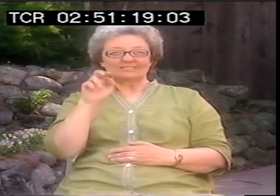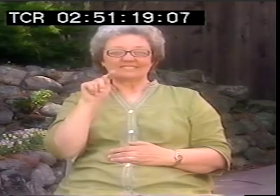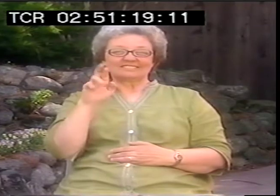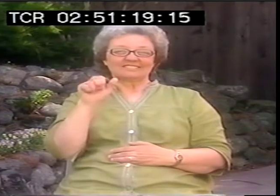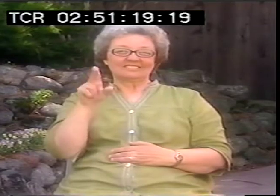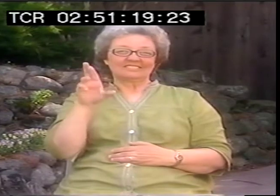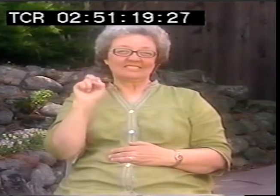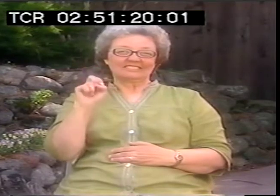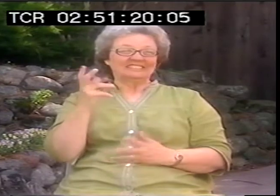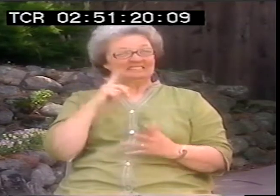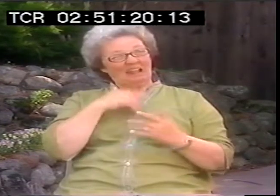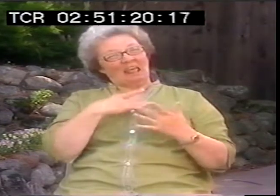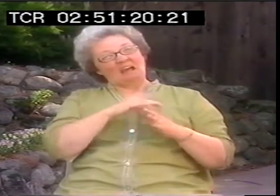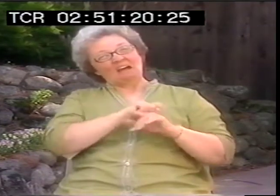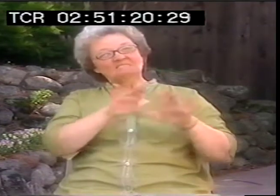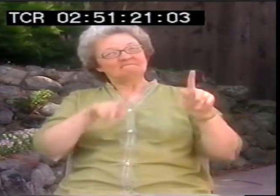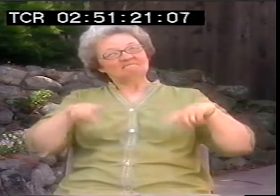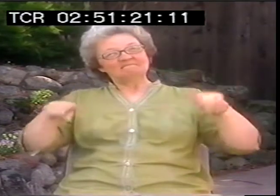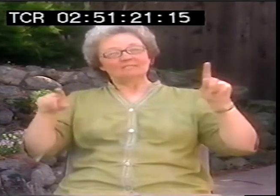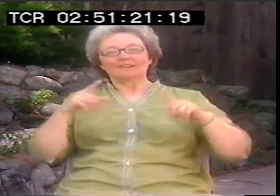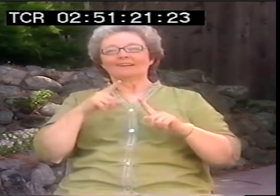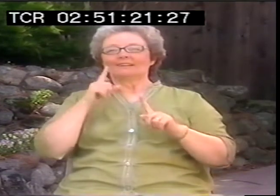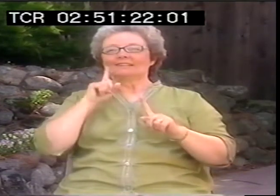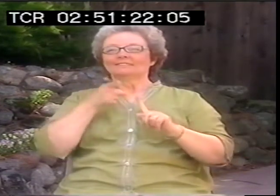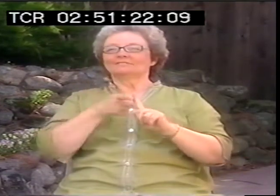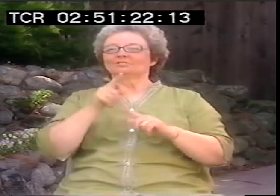I guess it would be “The Treasure.” I like a lot